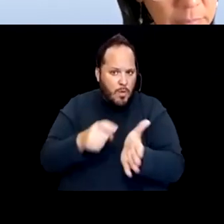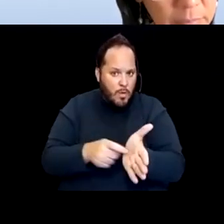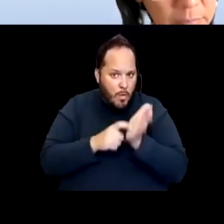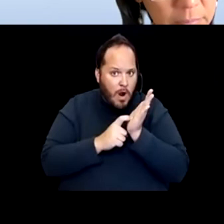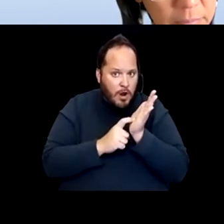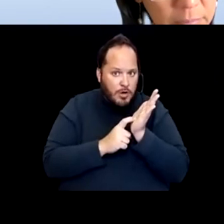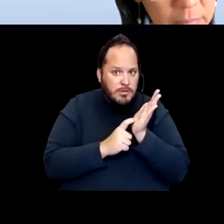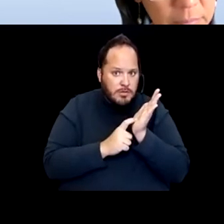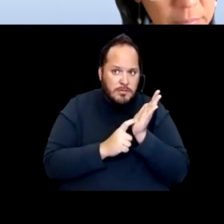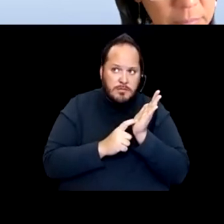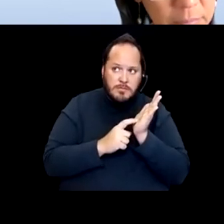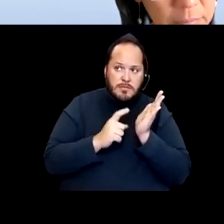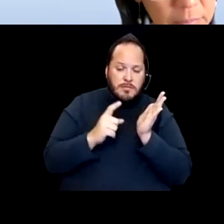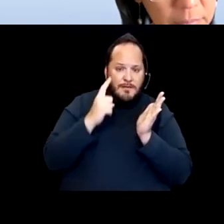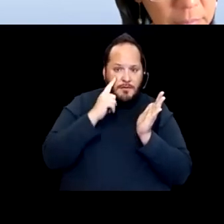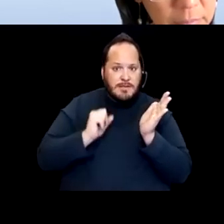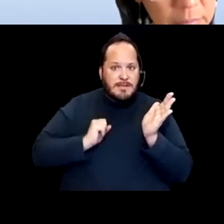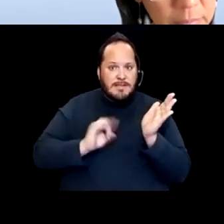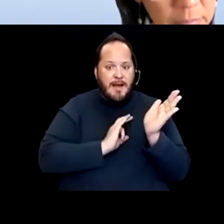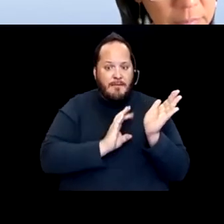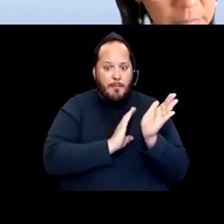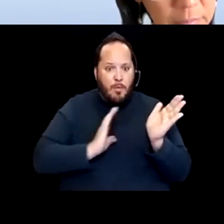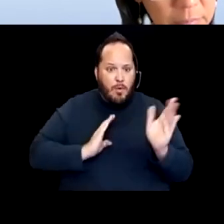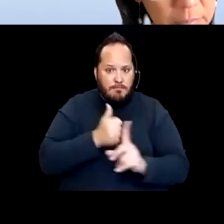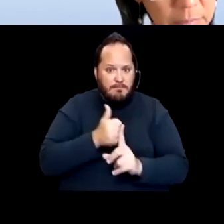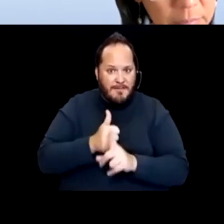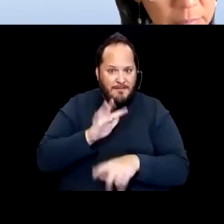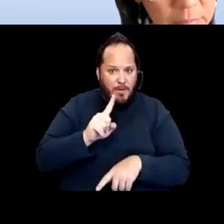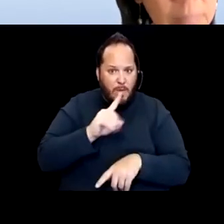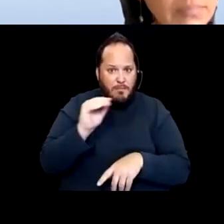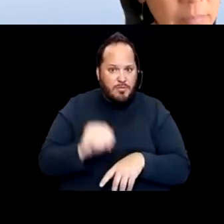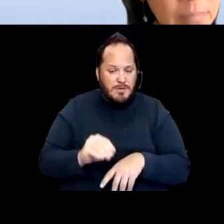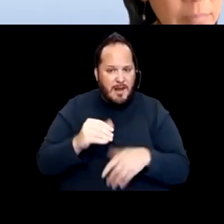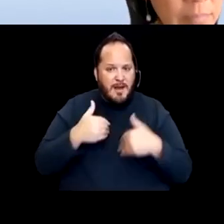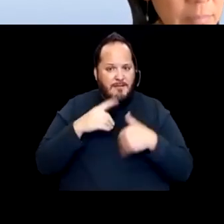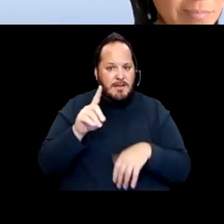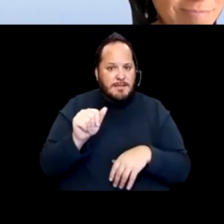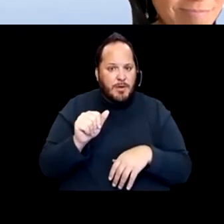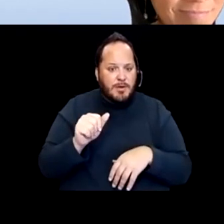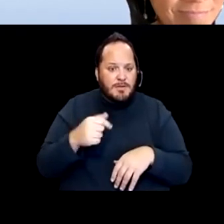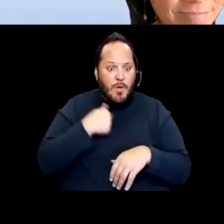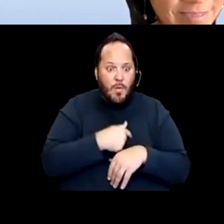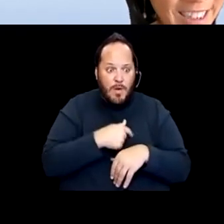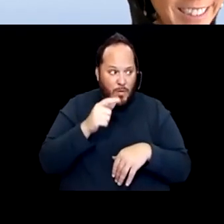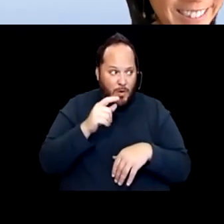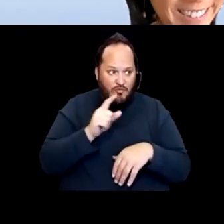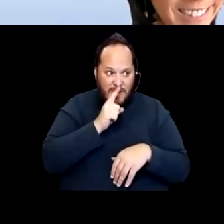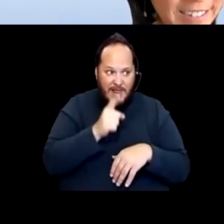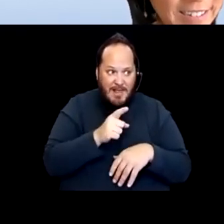and board be 51% people with disabilities, we were looking out for ourselves too. Because it, for me,